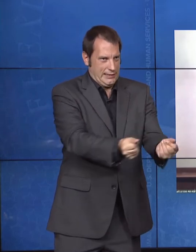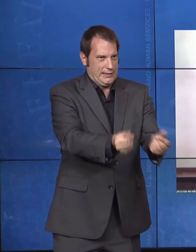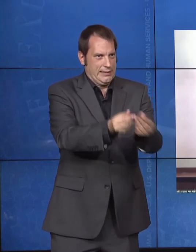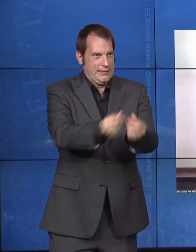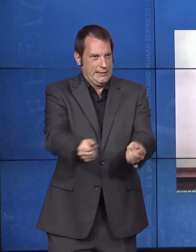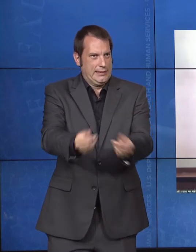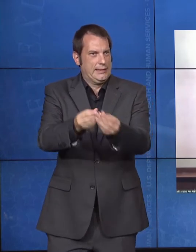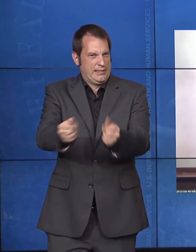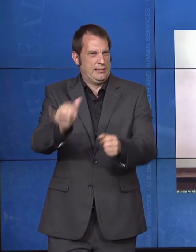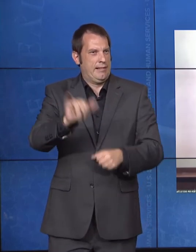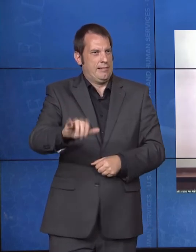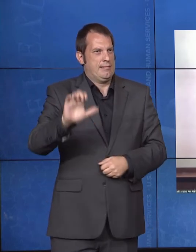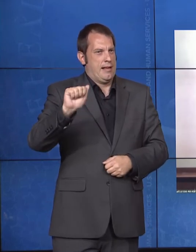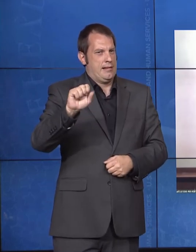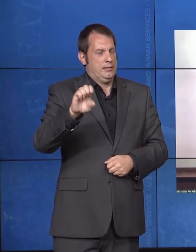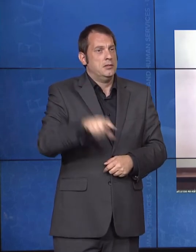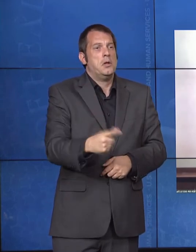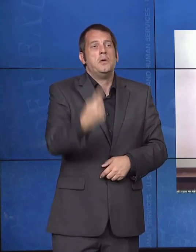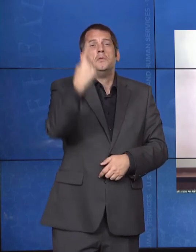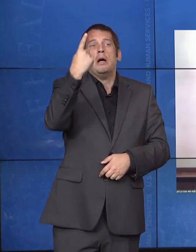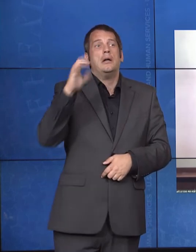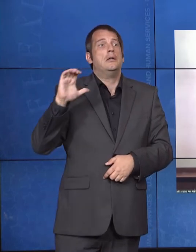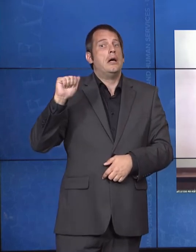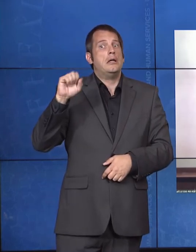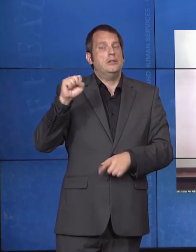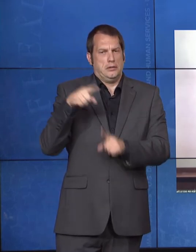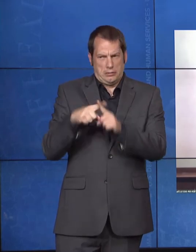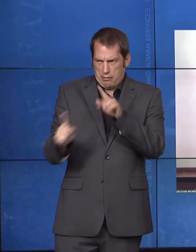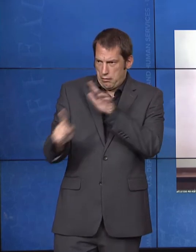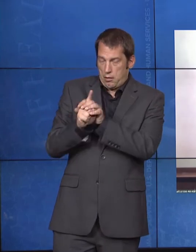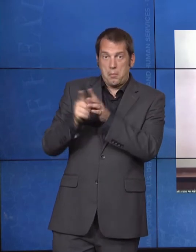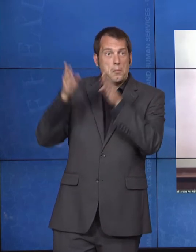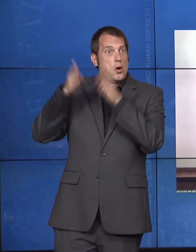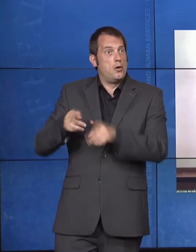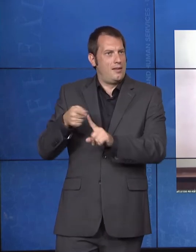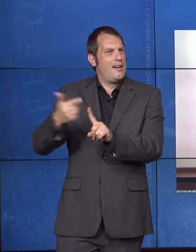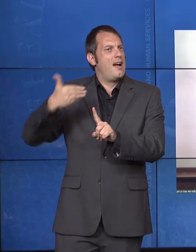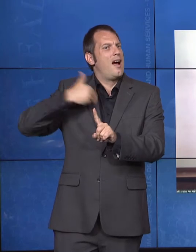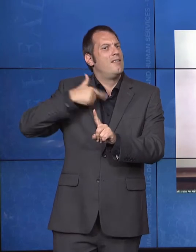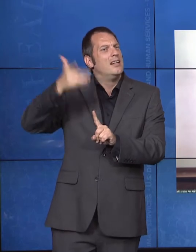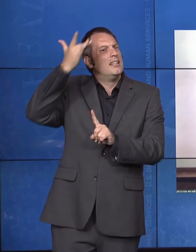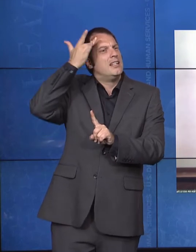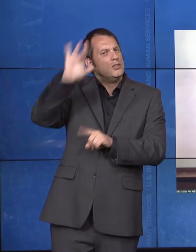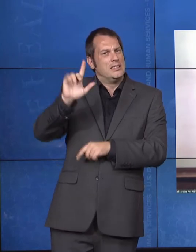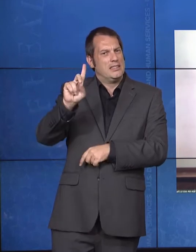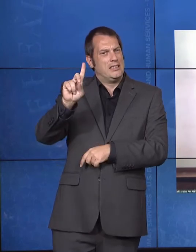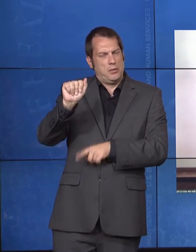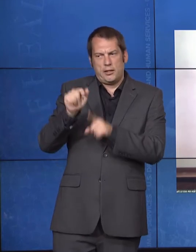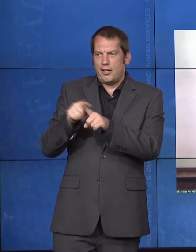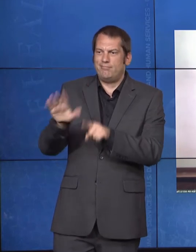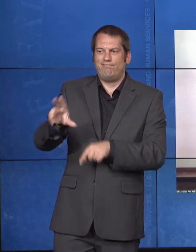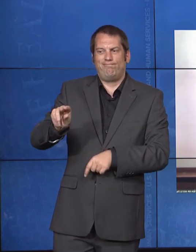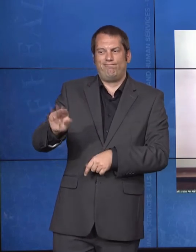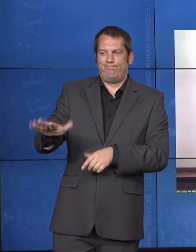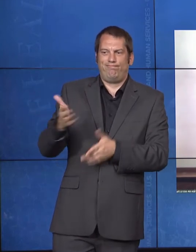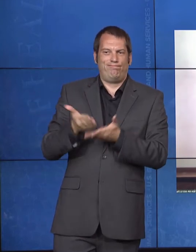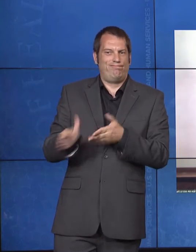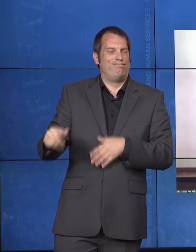of that disability. Because of Roger Severino and OCR's actions here, that person's eligibility